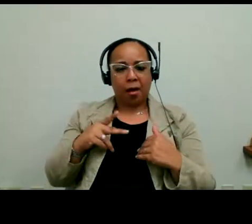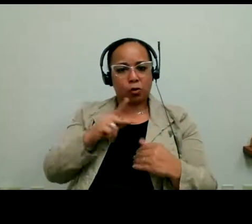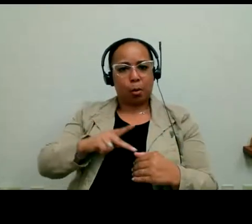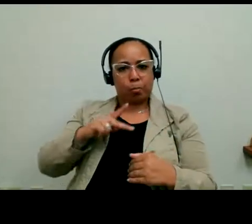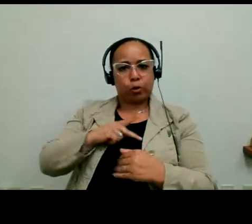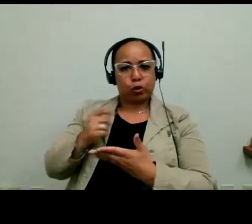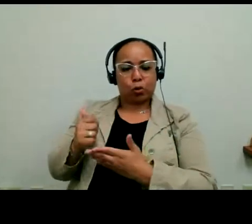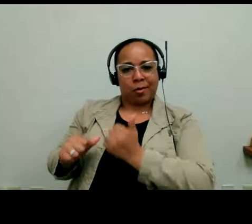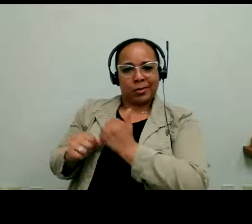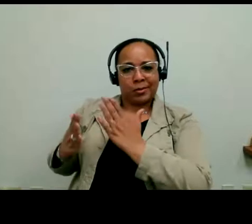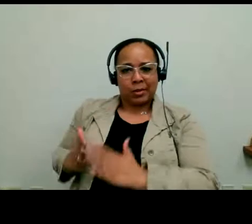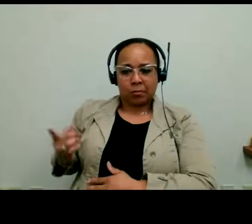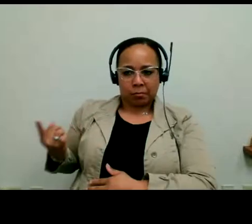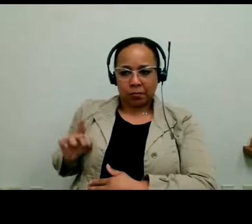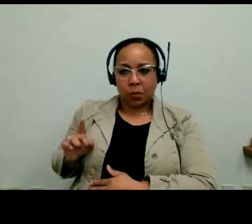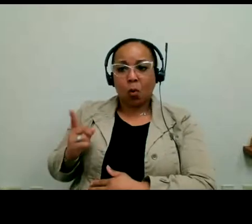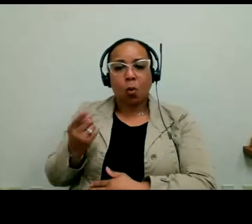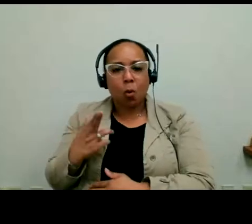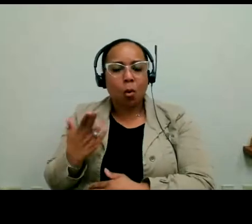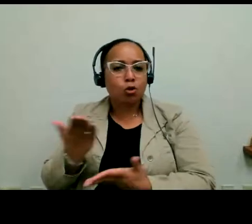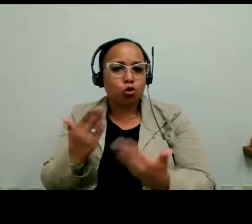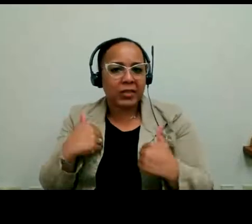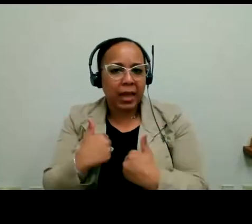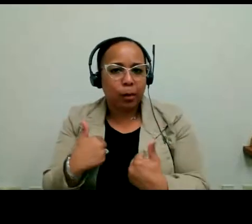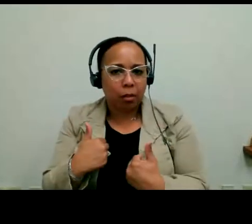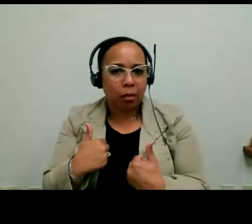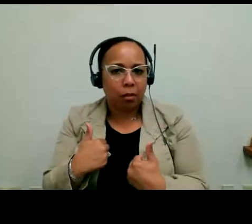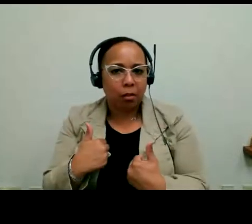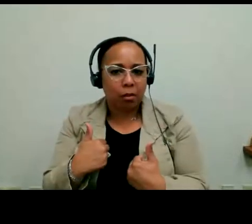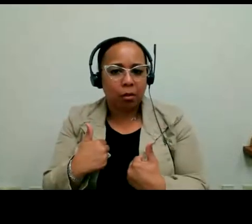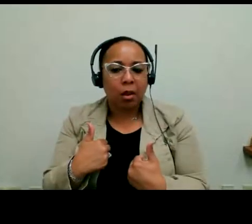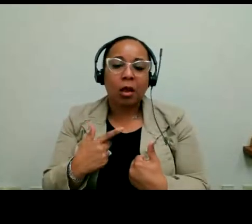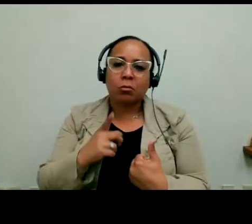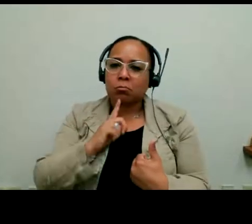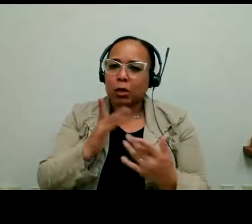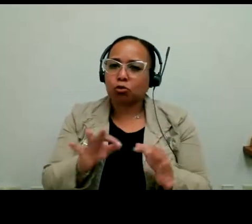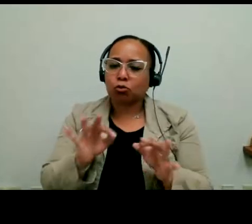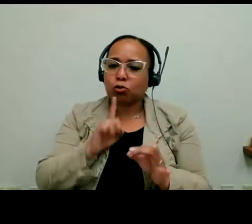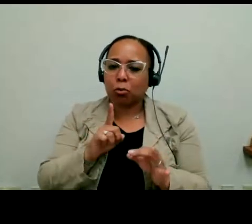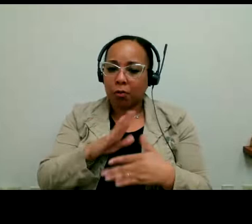or people who have a service animal. Which makes sure that they're not on